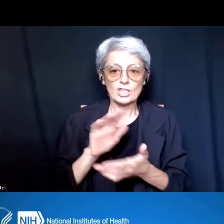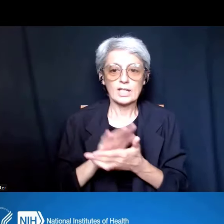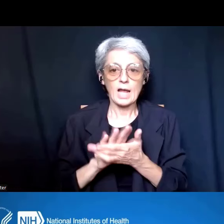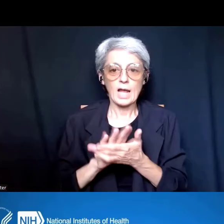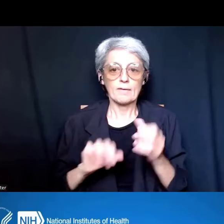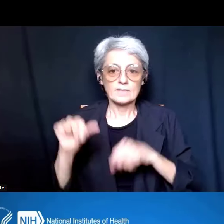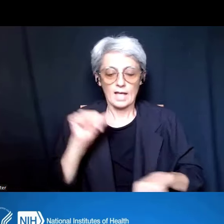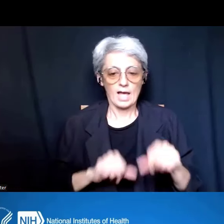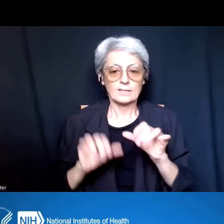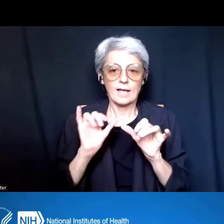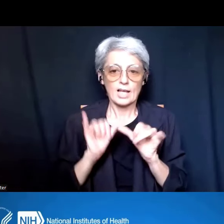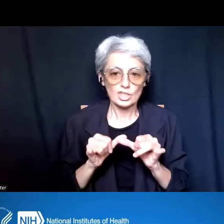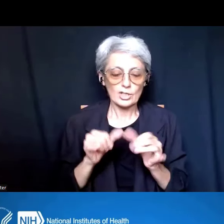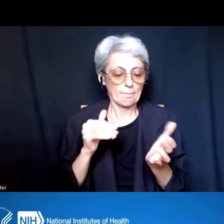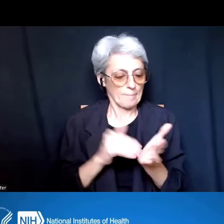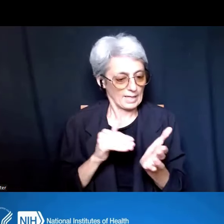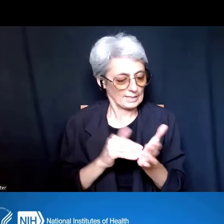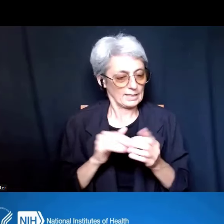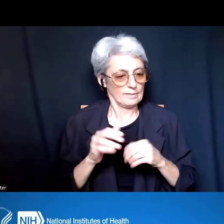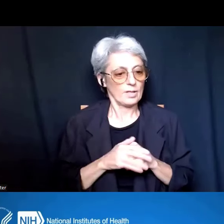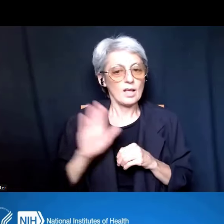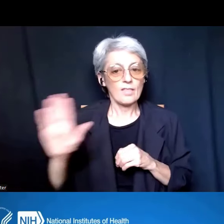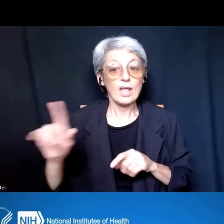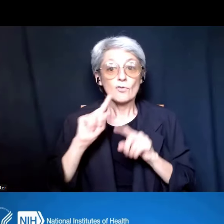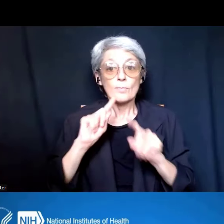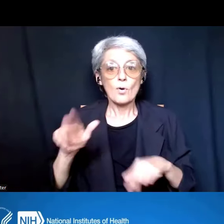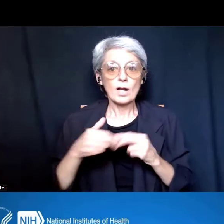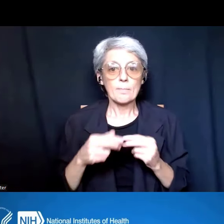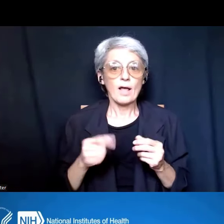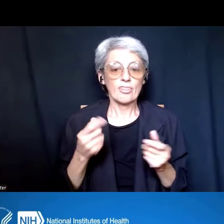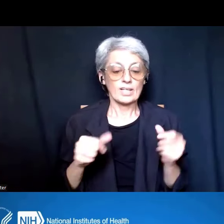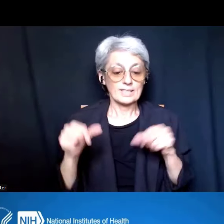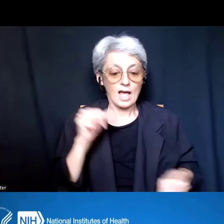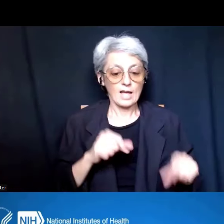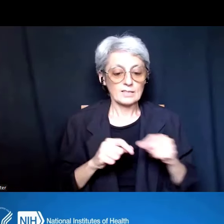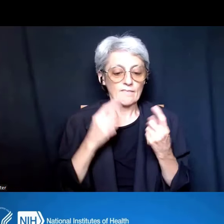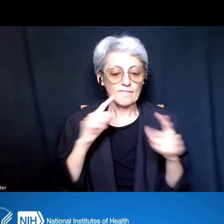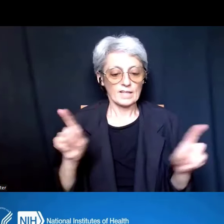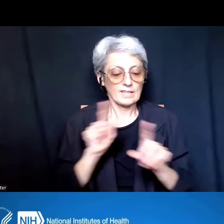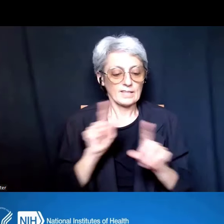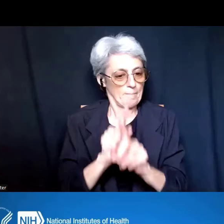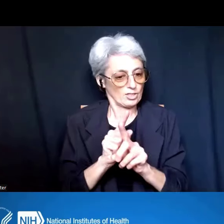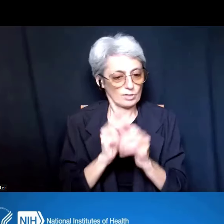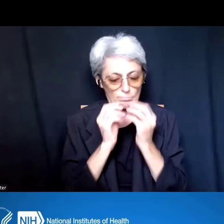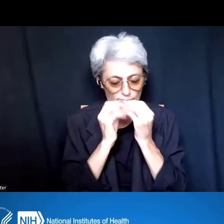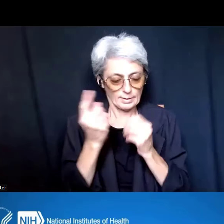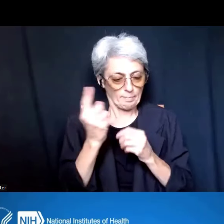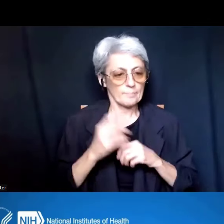and Medicine's report on the science of effective mentoring in STEM. All of these have shown that formal training